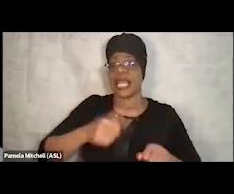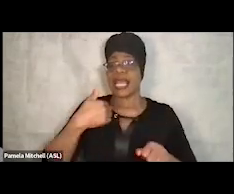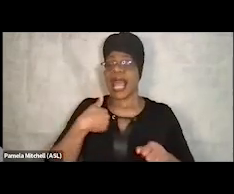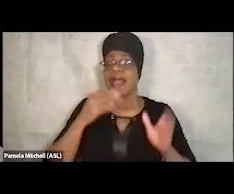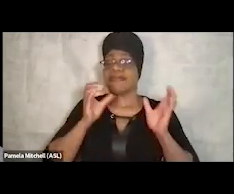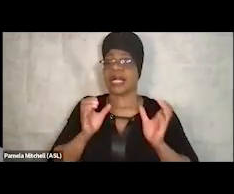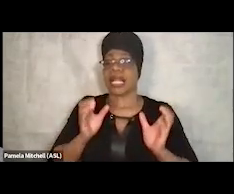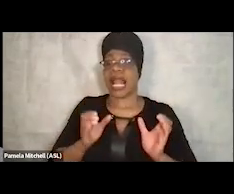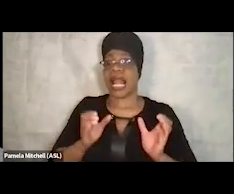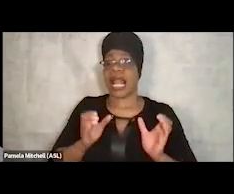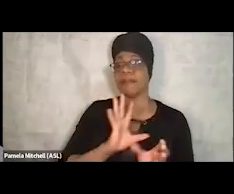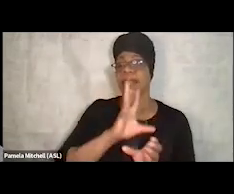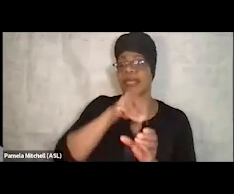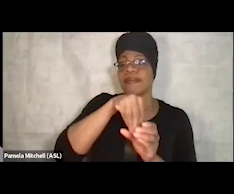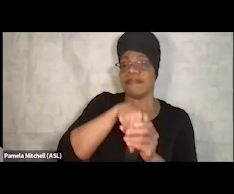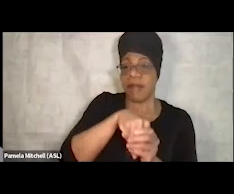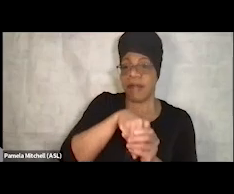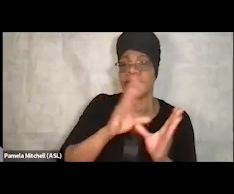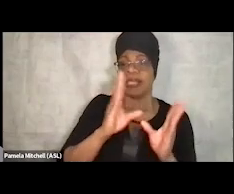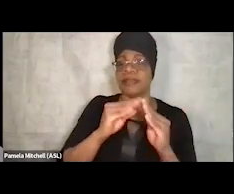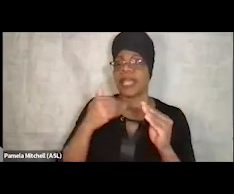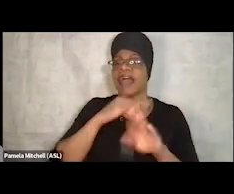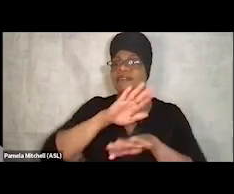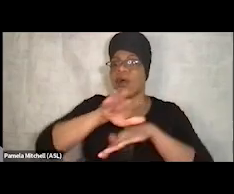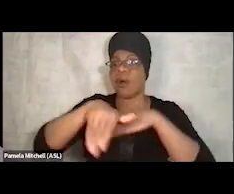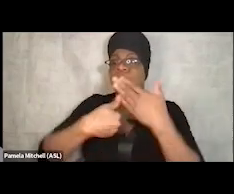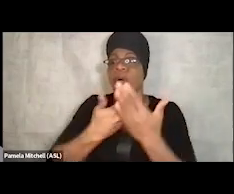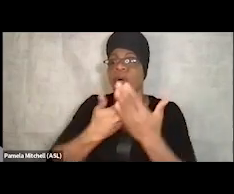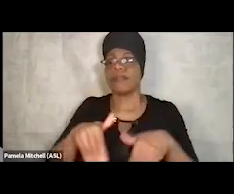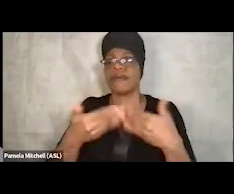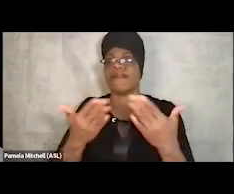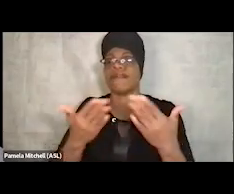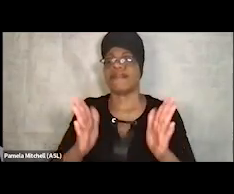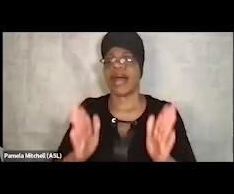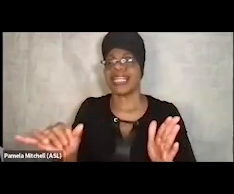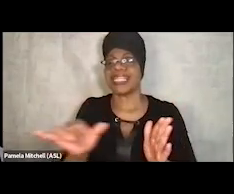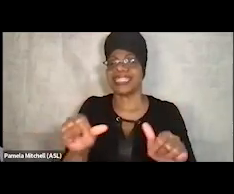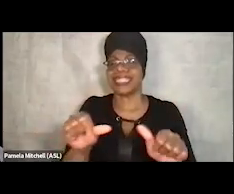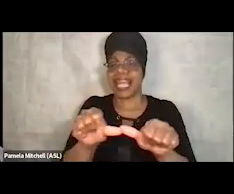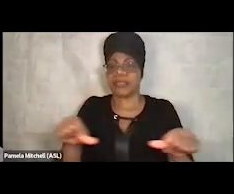and have all those providers together in the same space talking about that client and the best way to serve them.